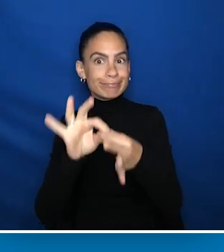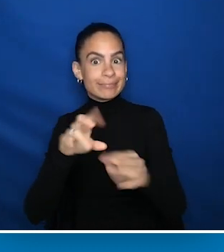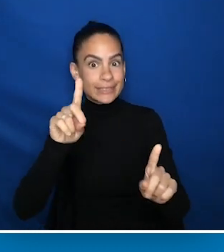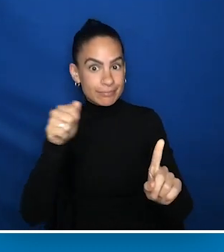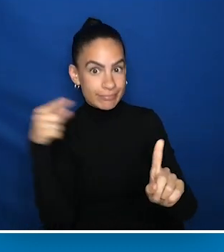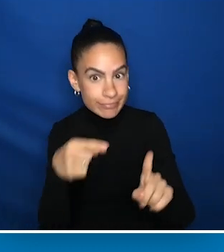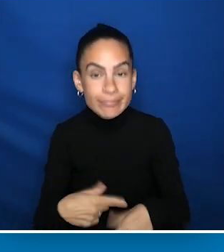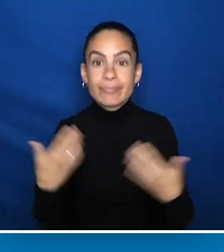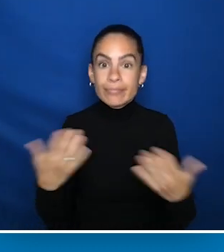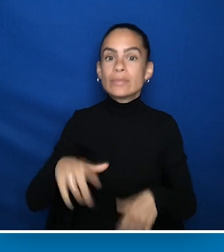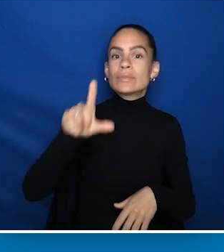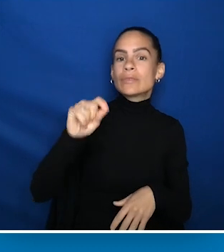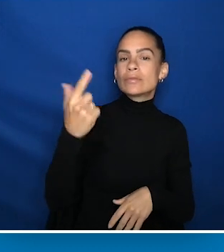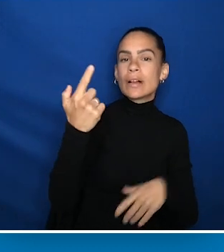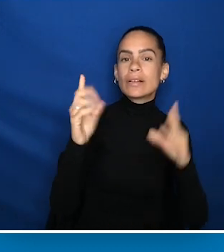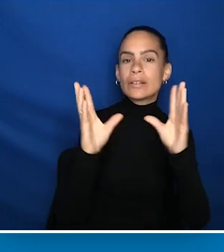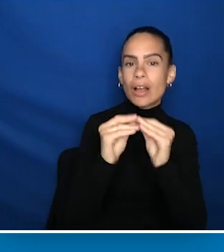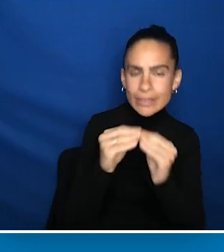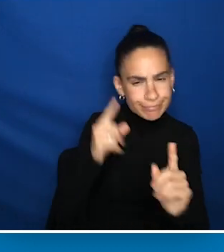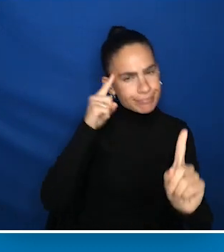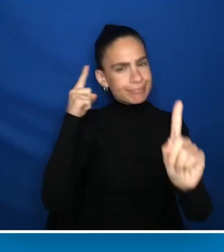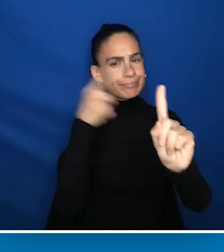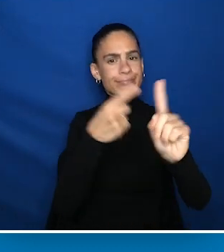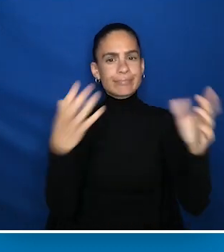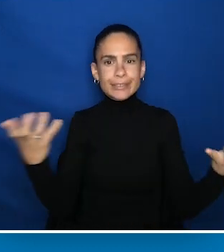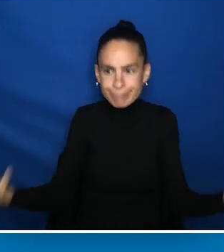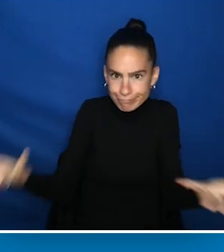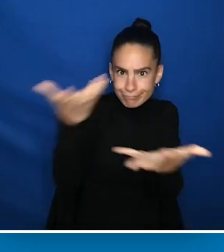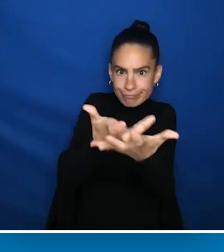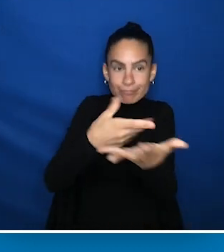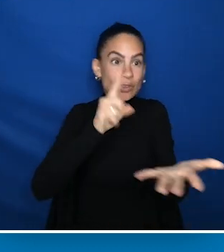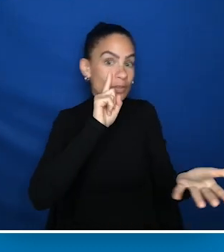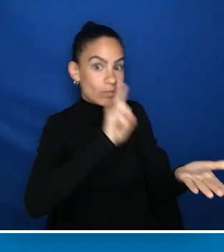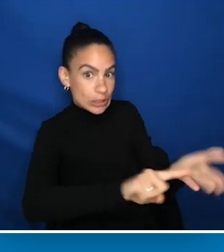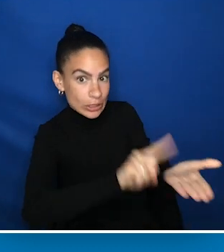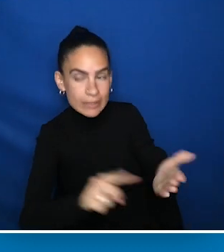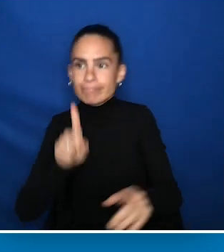The 2021 Conference sought to bridge the gap between research and lived experience.